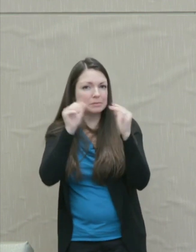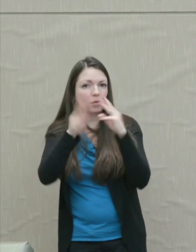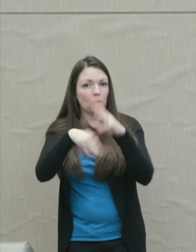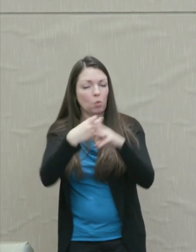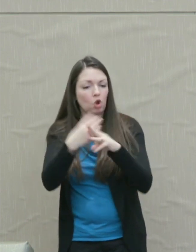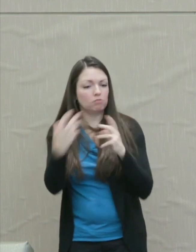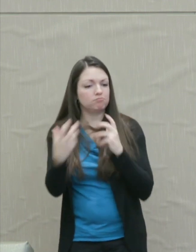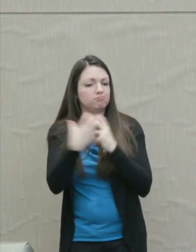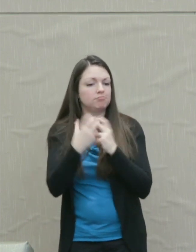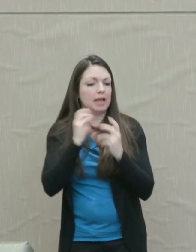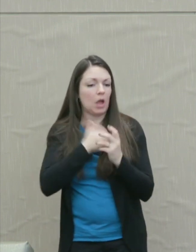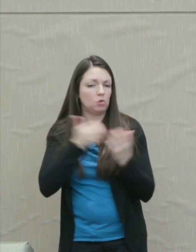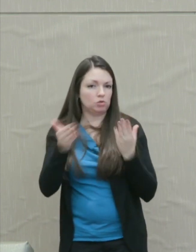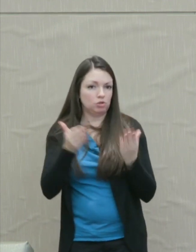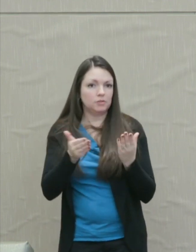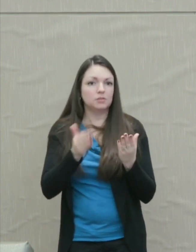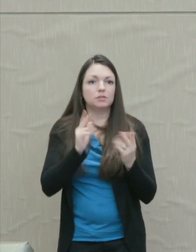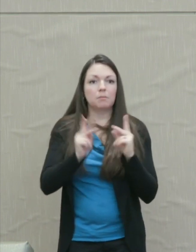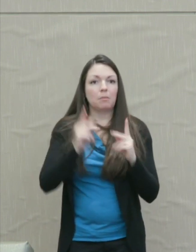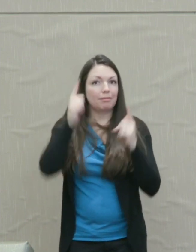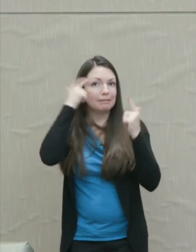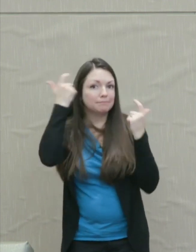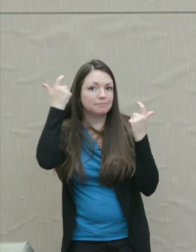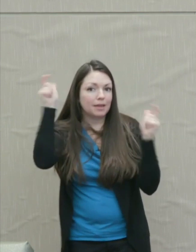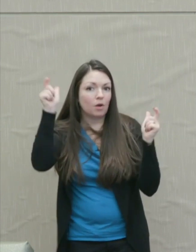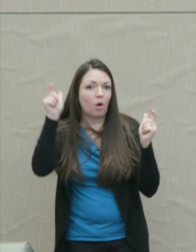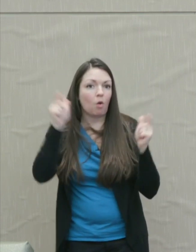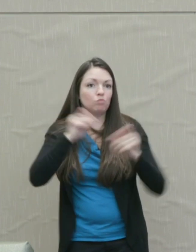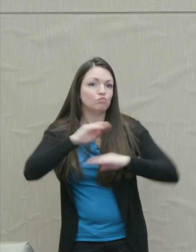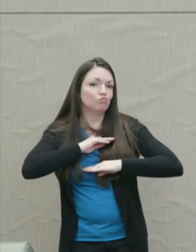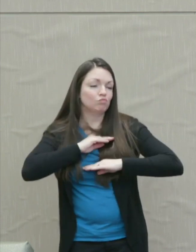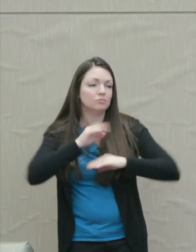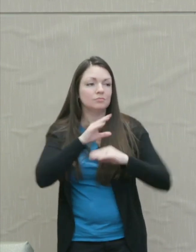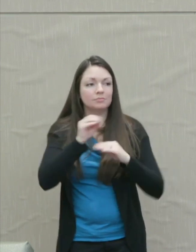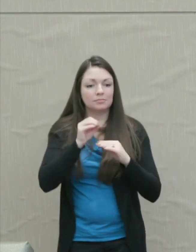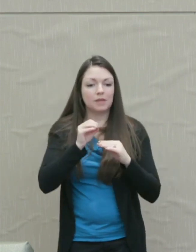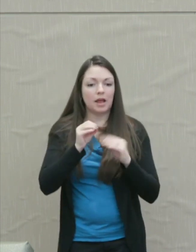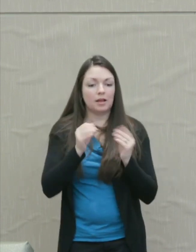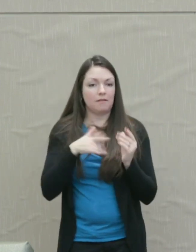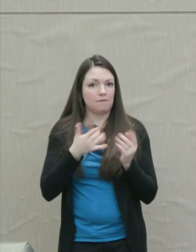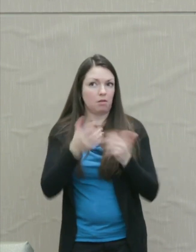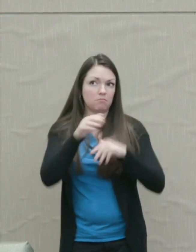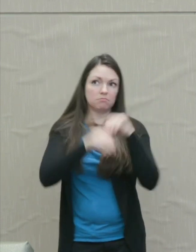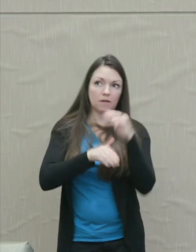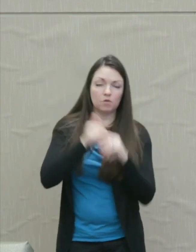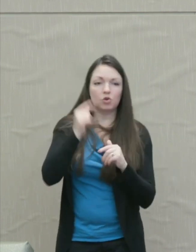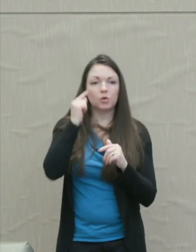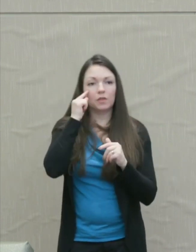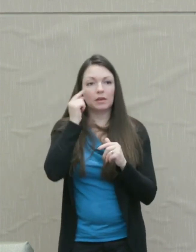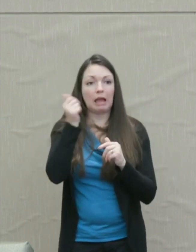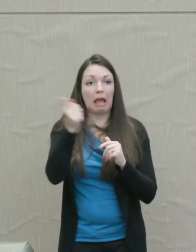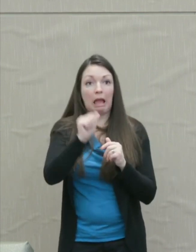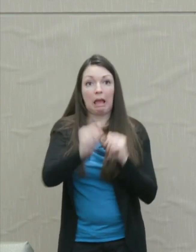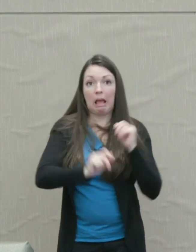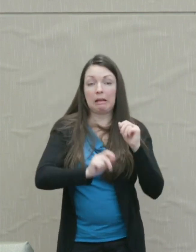It gratifies people's ego and is in a deep sense comforting to think that any bad event